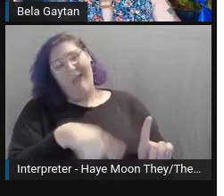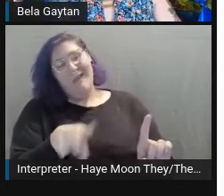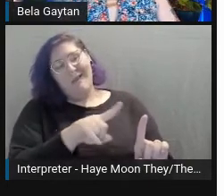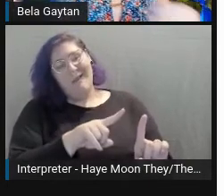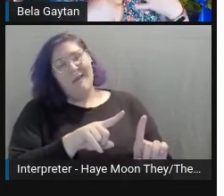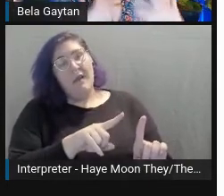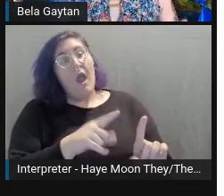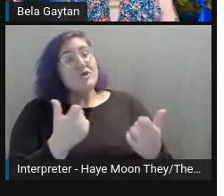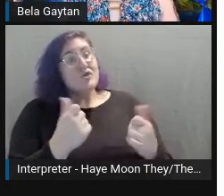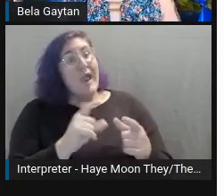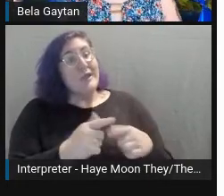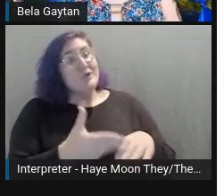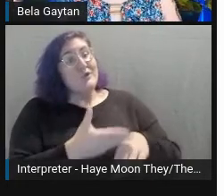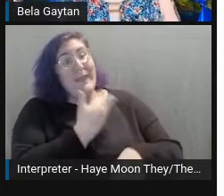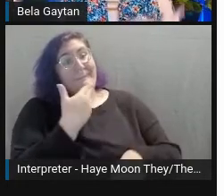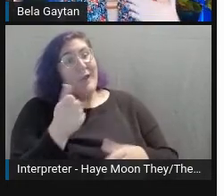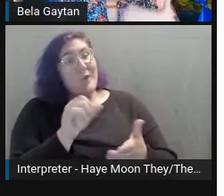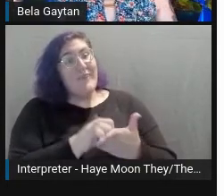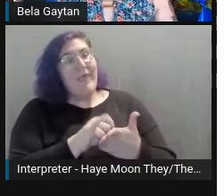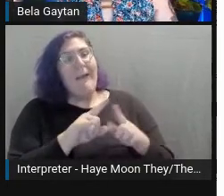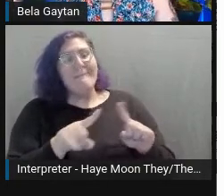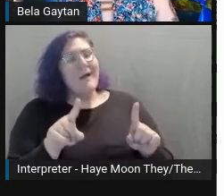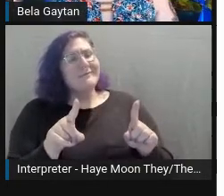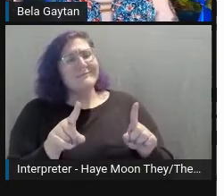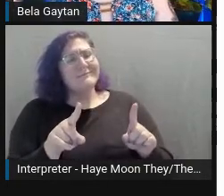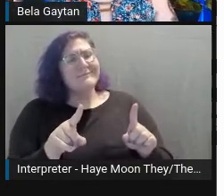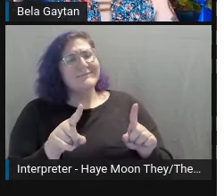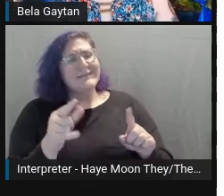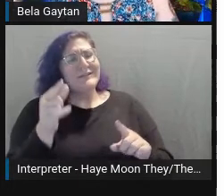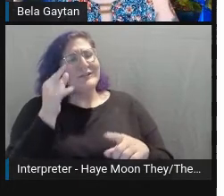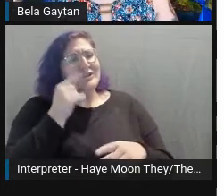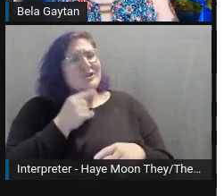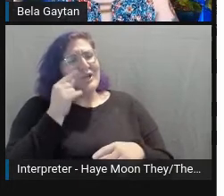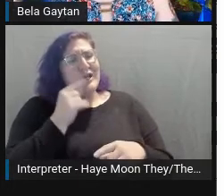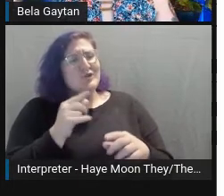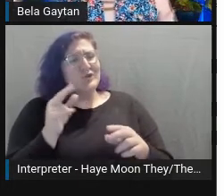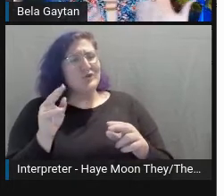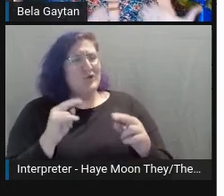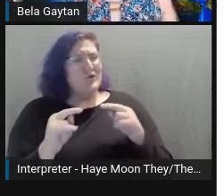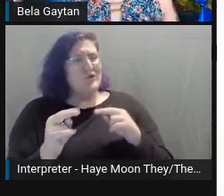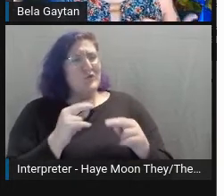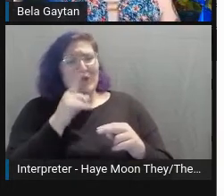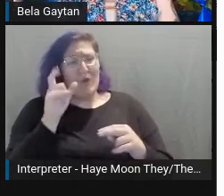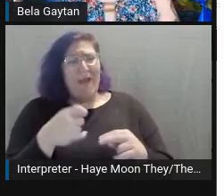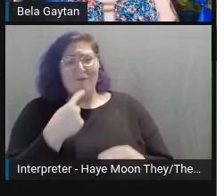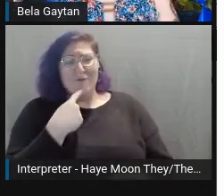Just use gender-neutral language. There's no need to say he or she, say they or them,